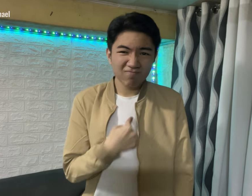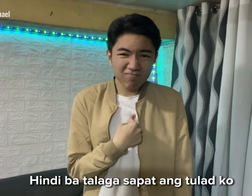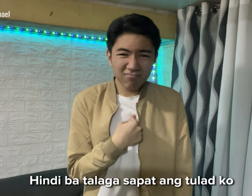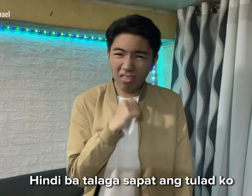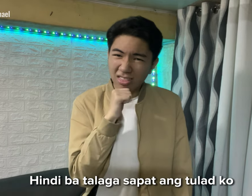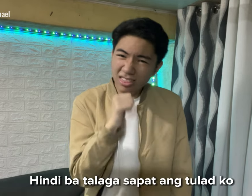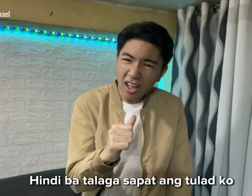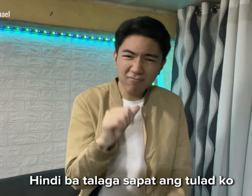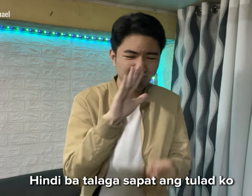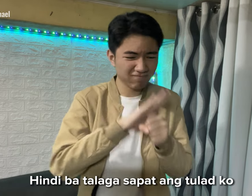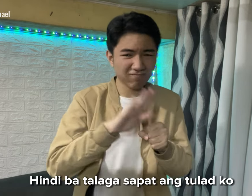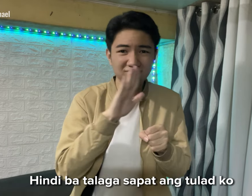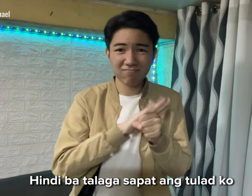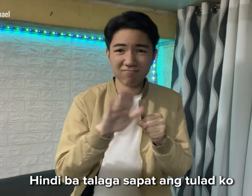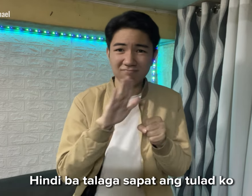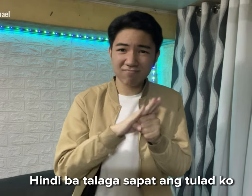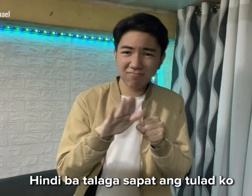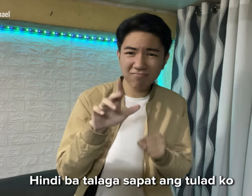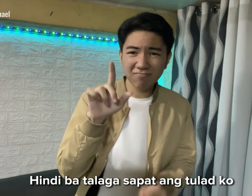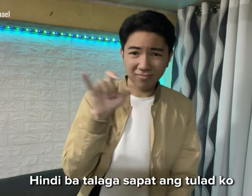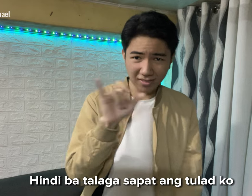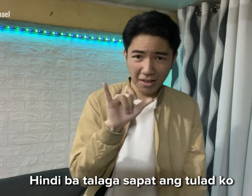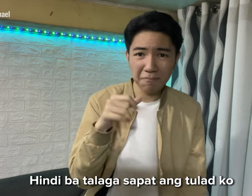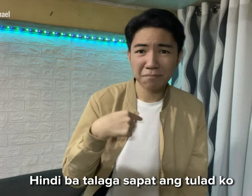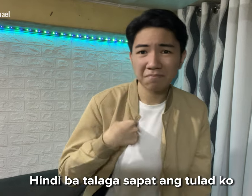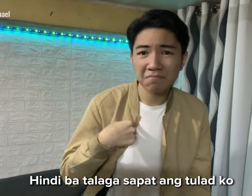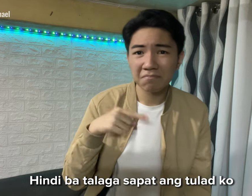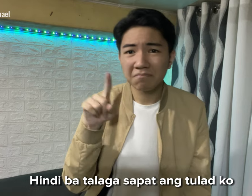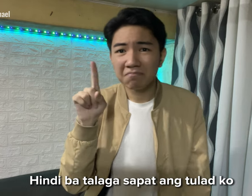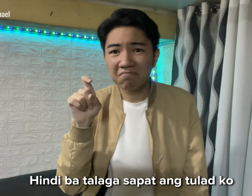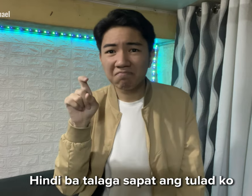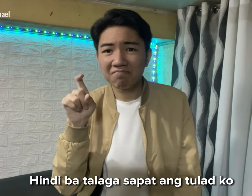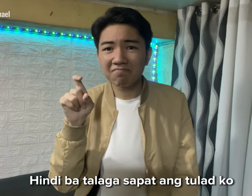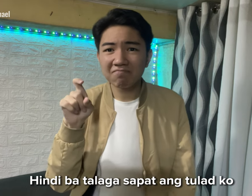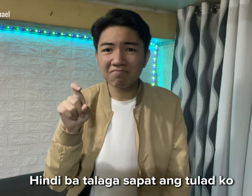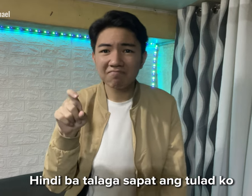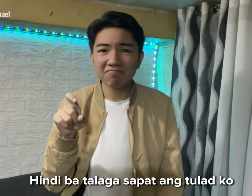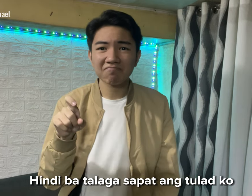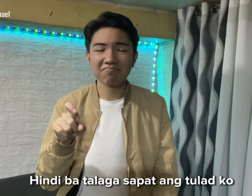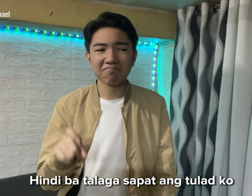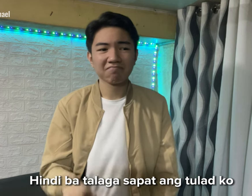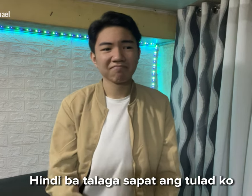Like me, Is it really not enough